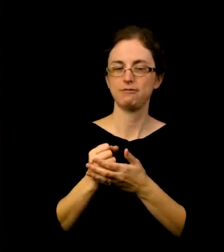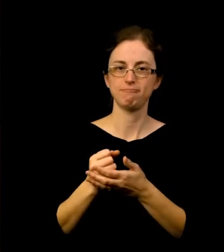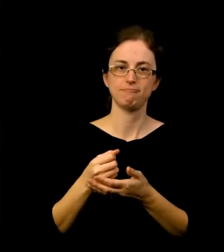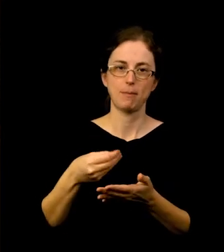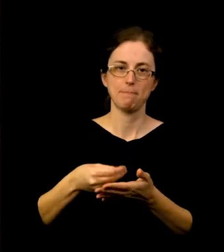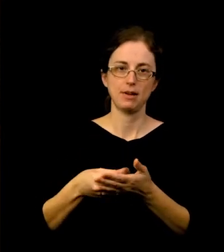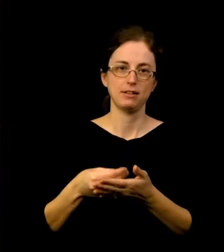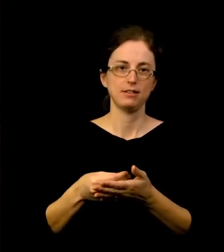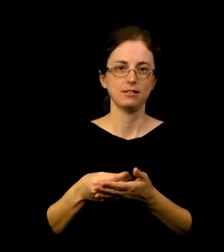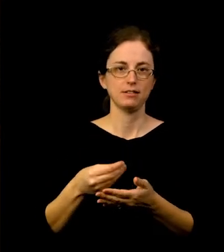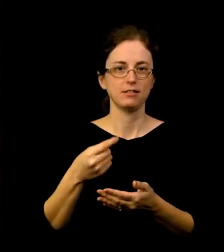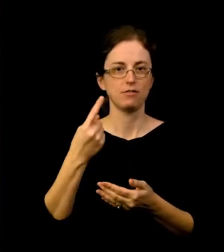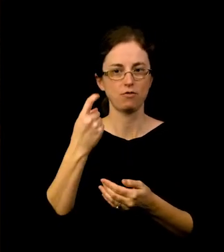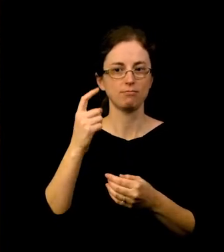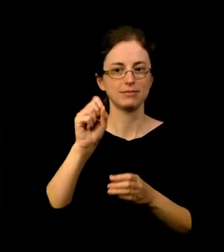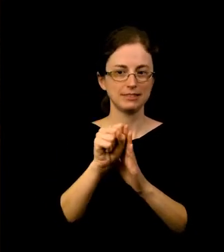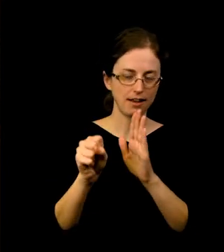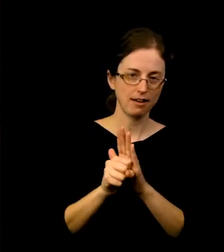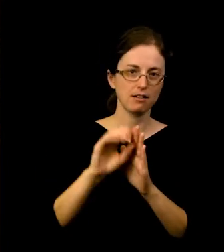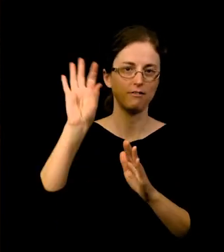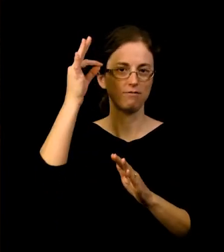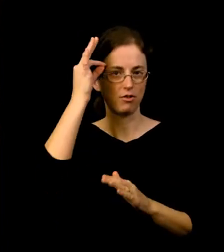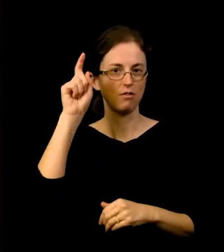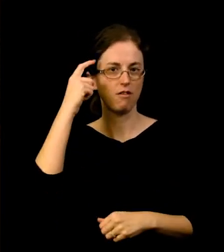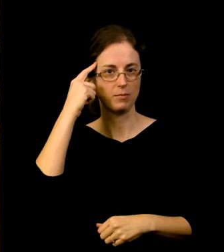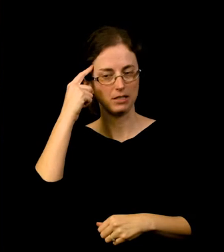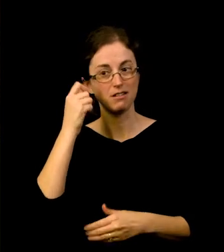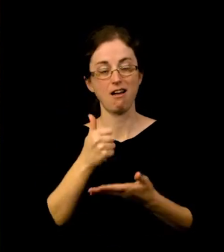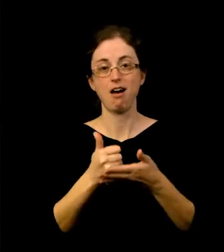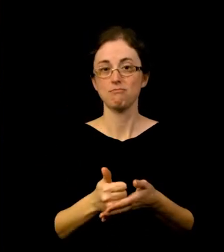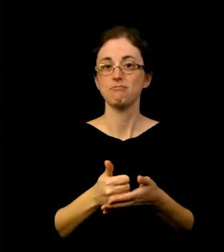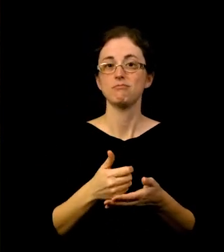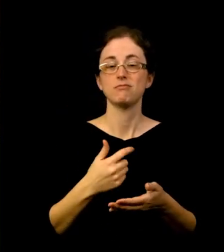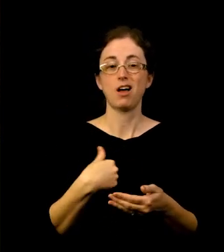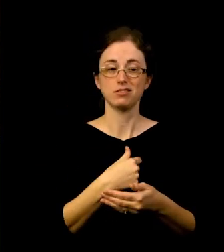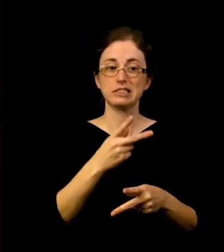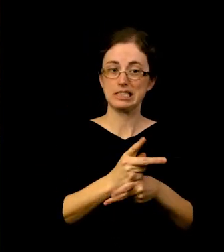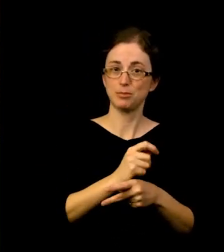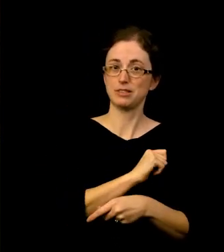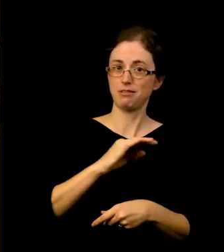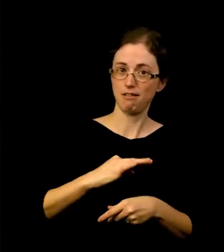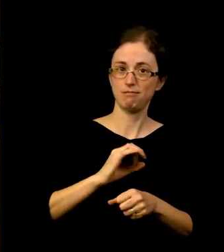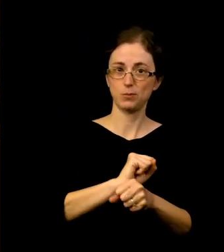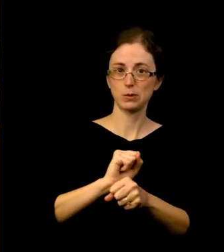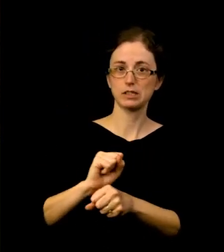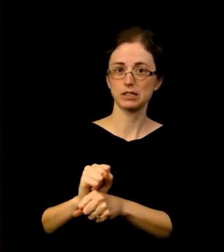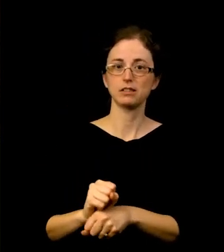This funding not only helped prevent drastic cuts to our staff and programs during our closure, but helped make it possible for visitors